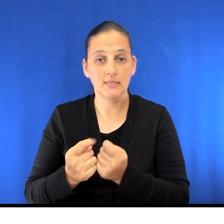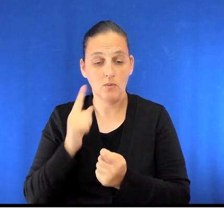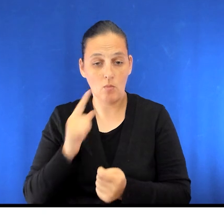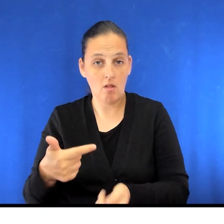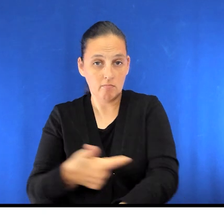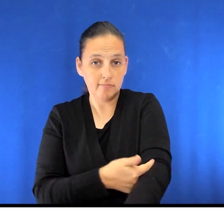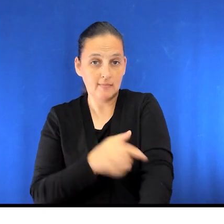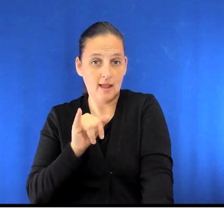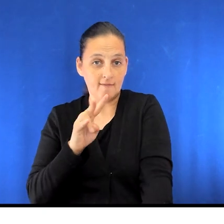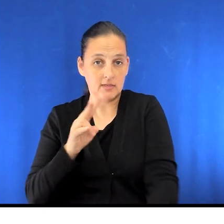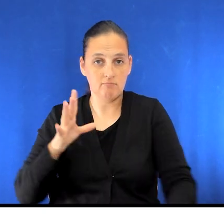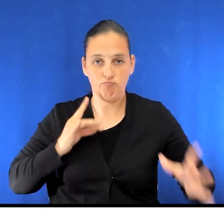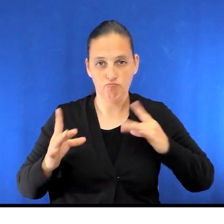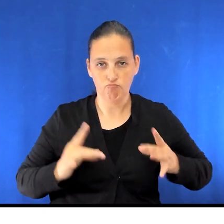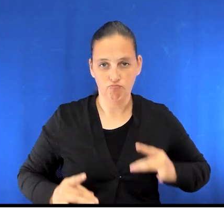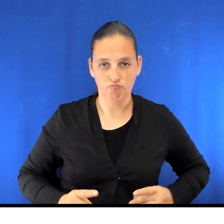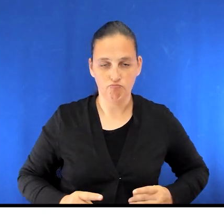will be inserted into your arm to give you sedation